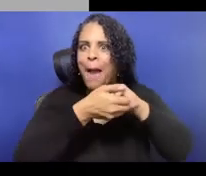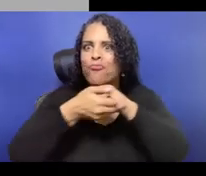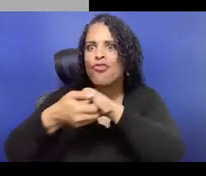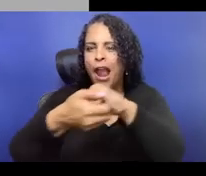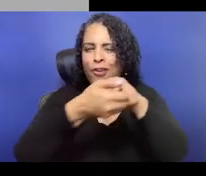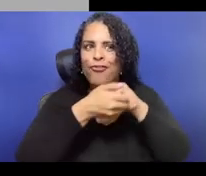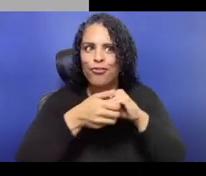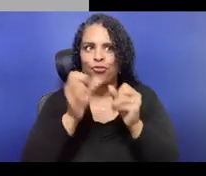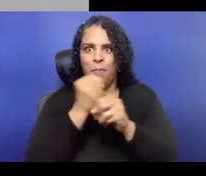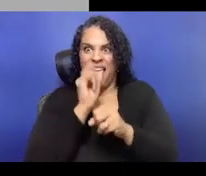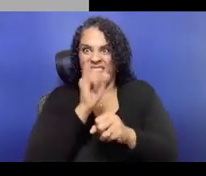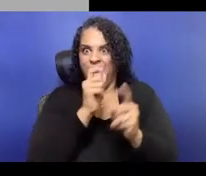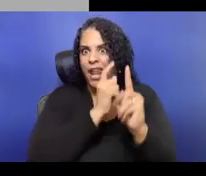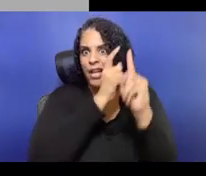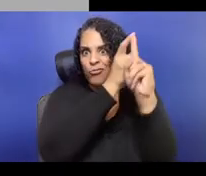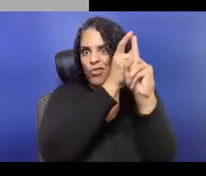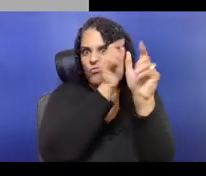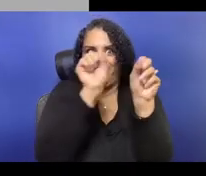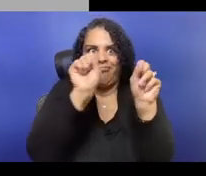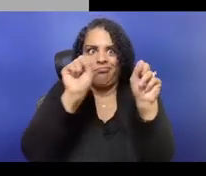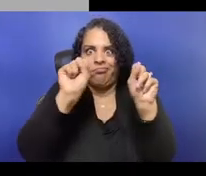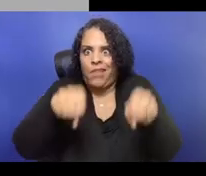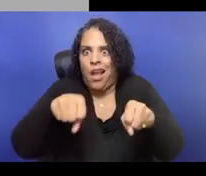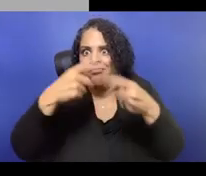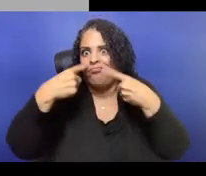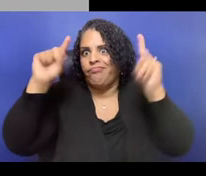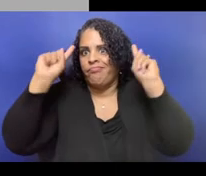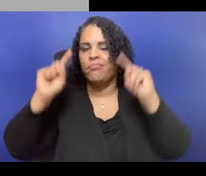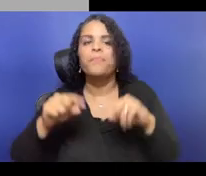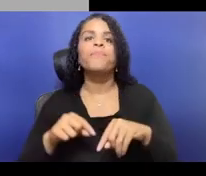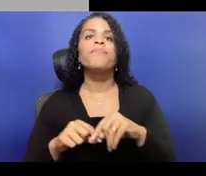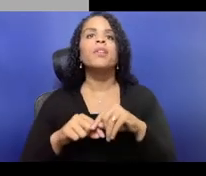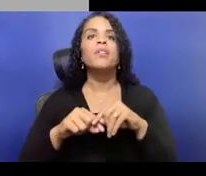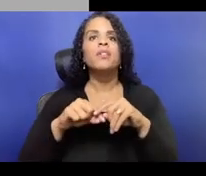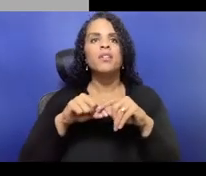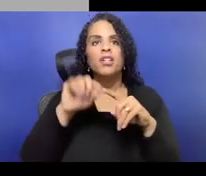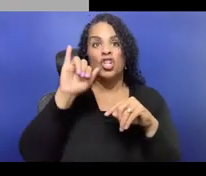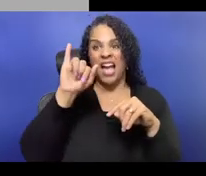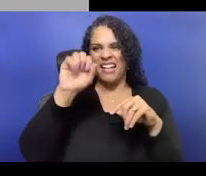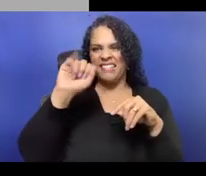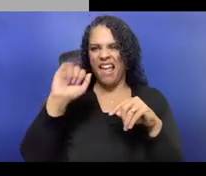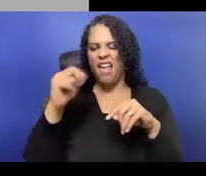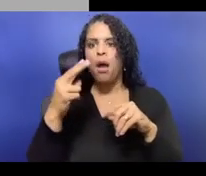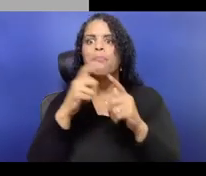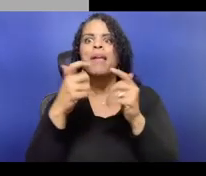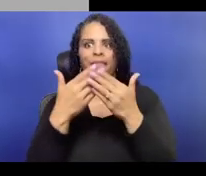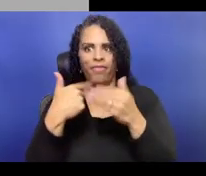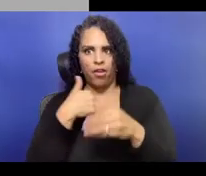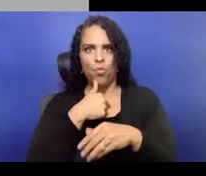for "Operating Systems," which is the last main, last in-person show that we did.